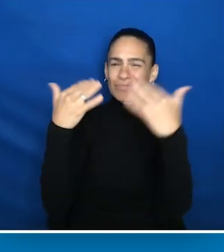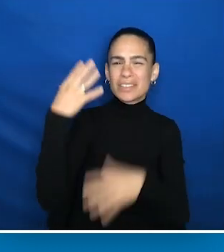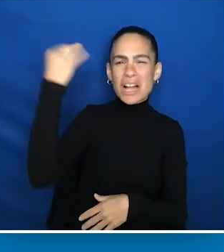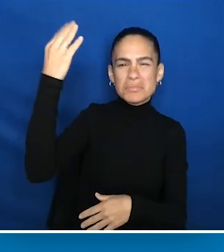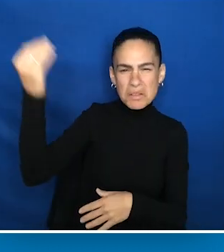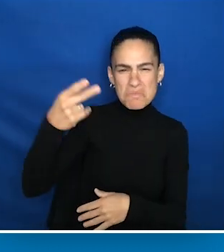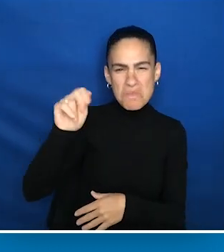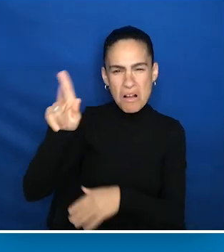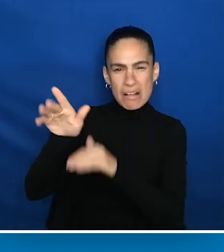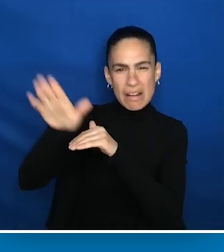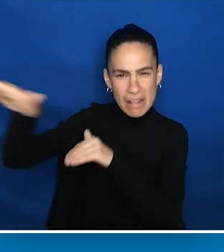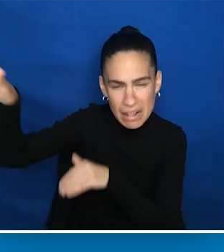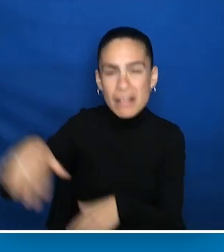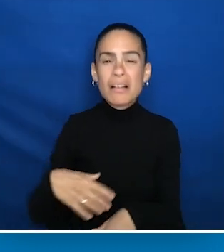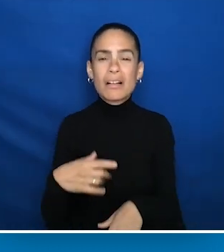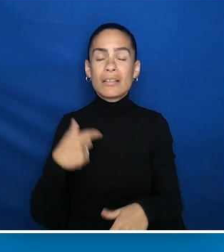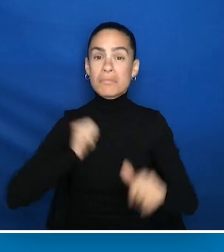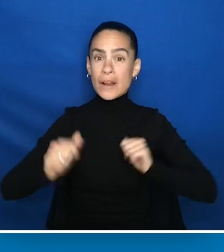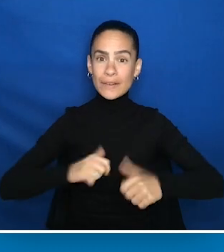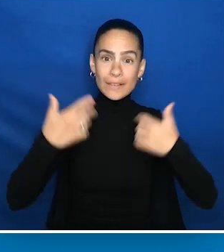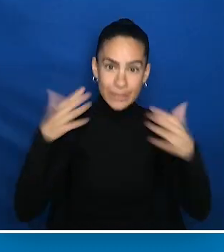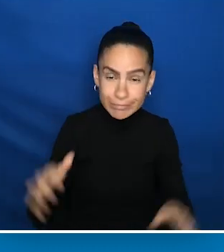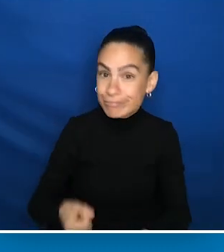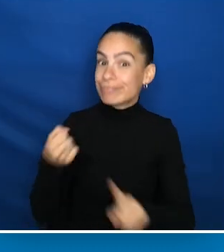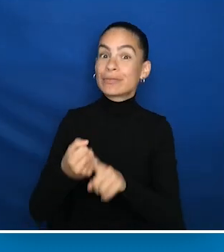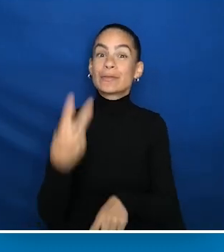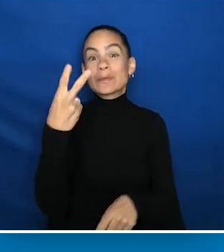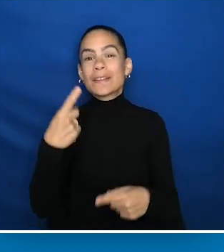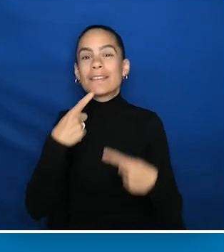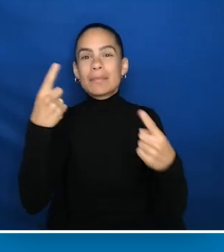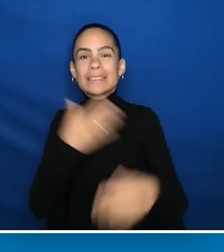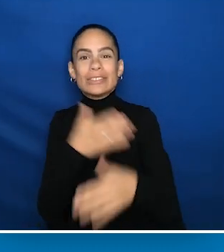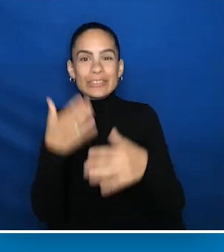And we get done with our part of the show. And then two opera stars, Teddy Rhodes and Simon O'Neill,